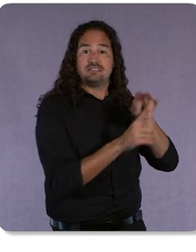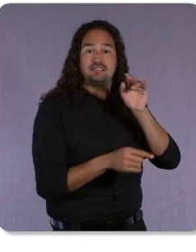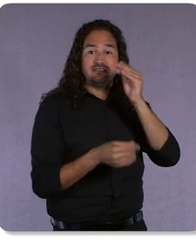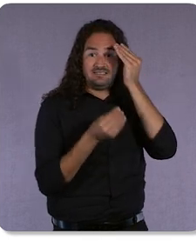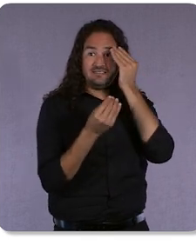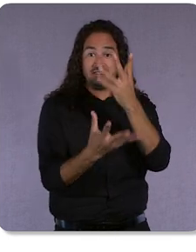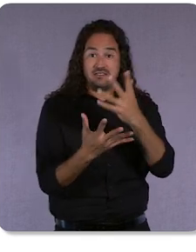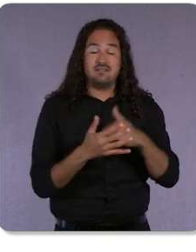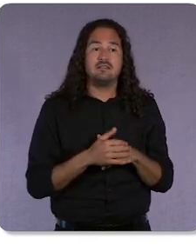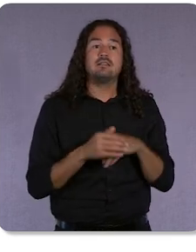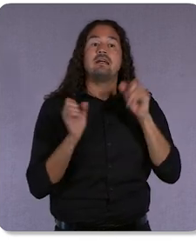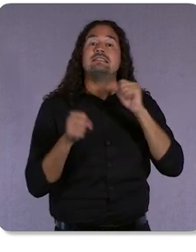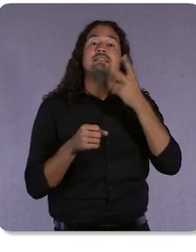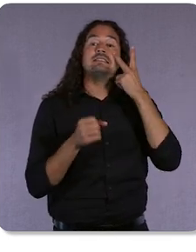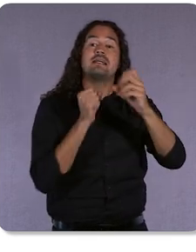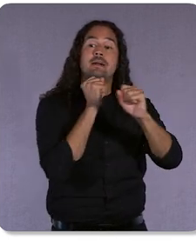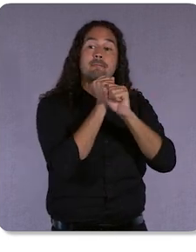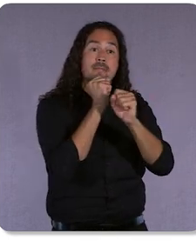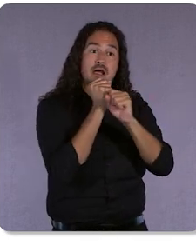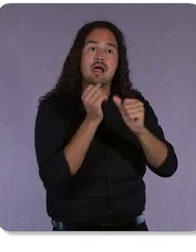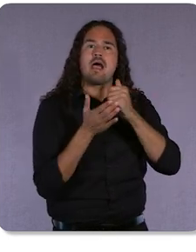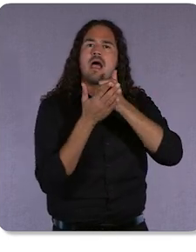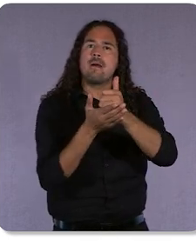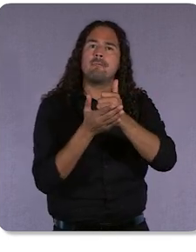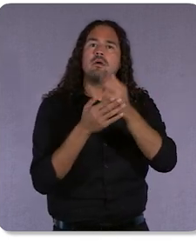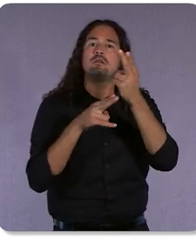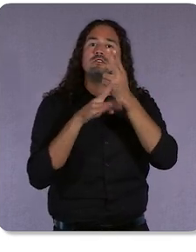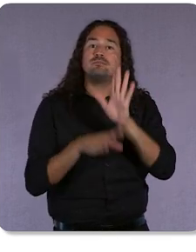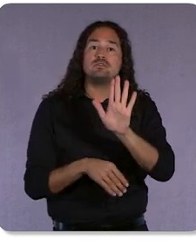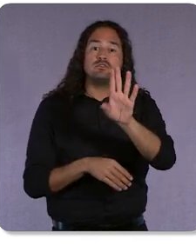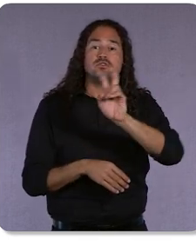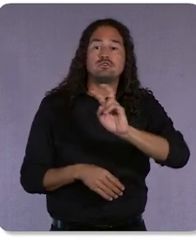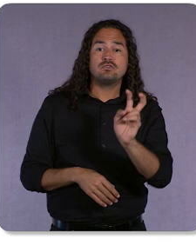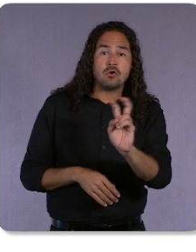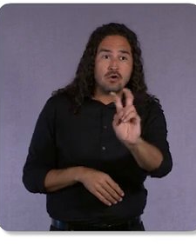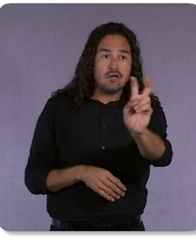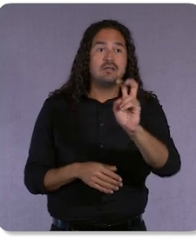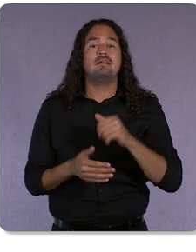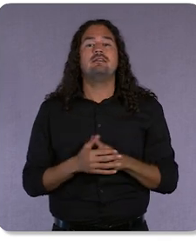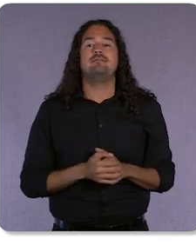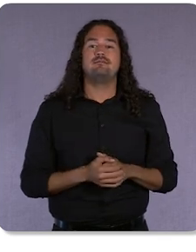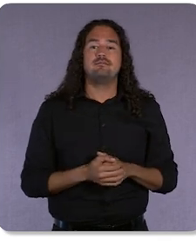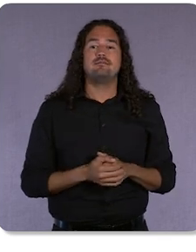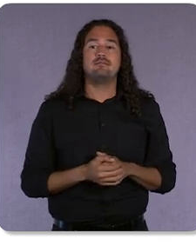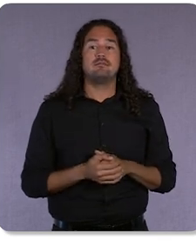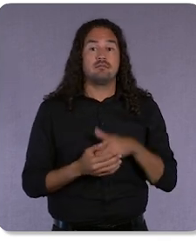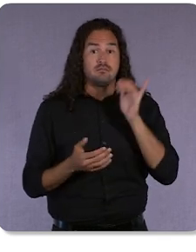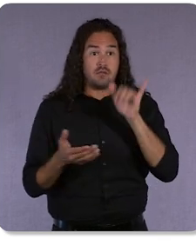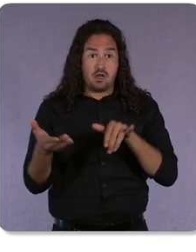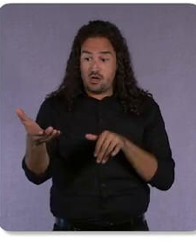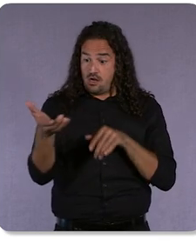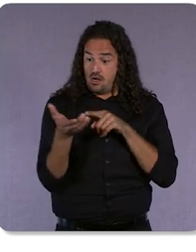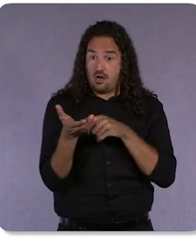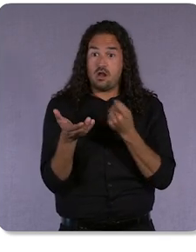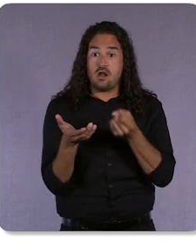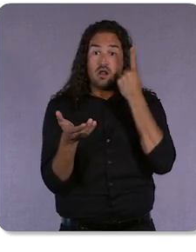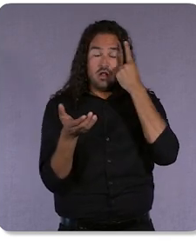customers along the entire journey. With that understanding, you can now view budgets. And with the Budget insights, you can